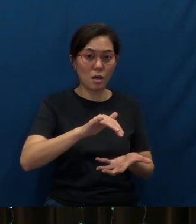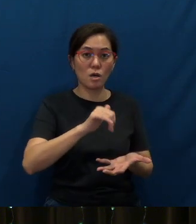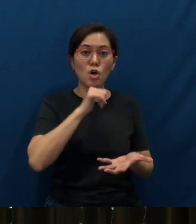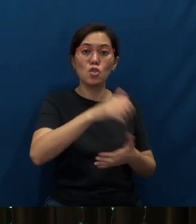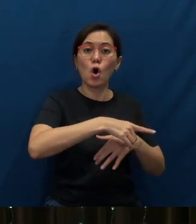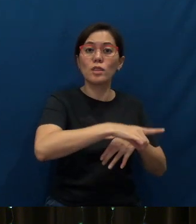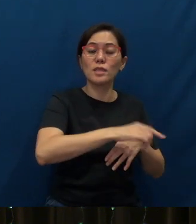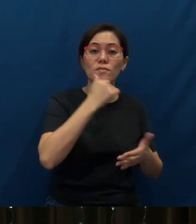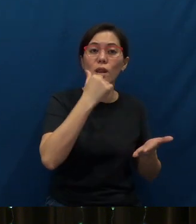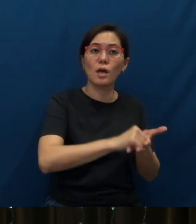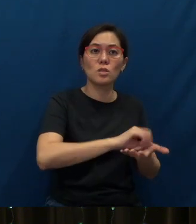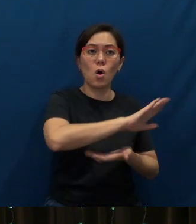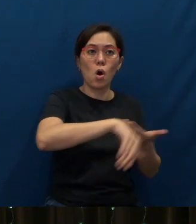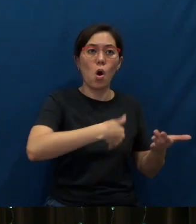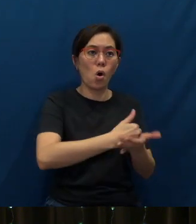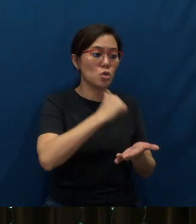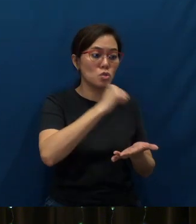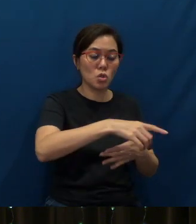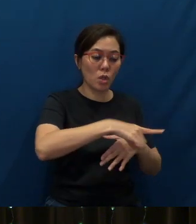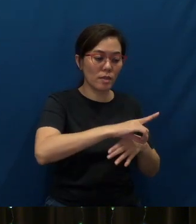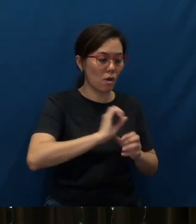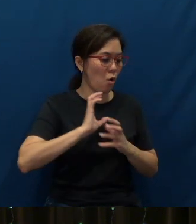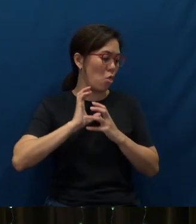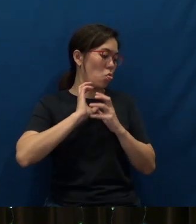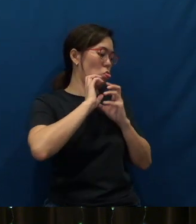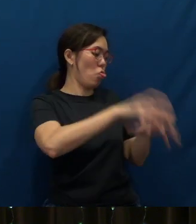They were all undelivered, but all in the rubbish bin.